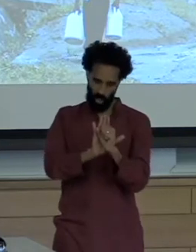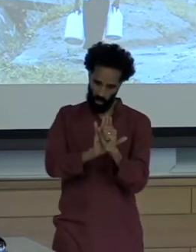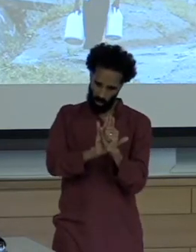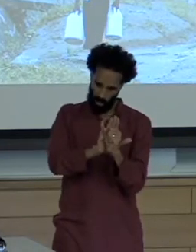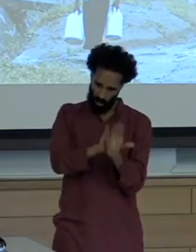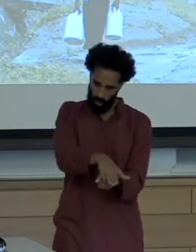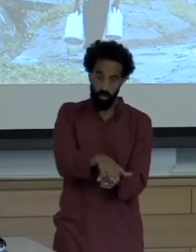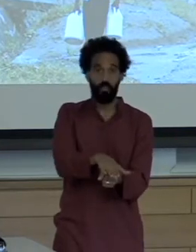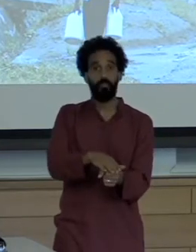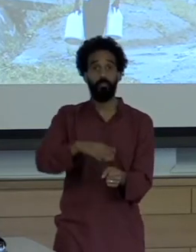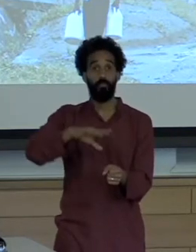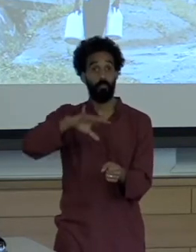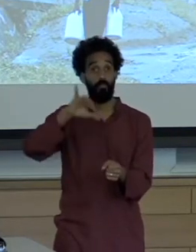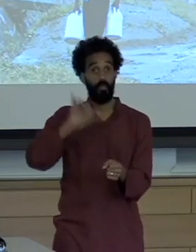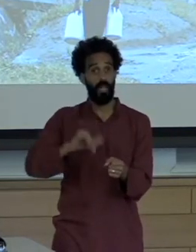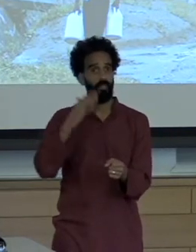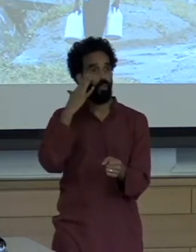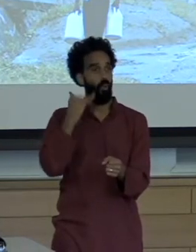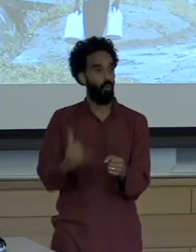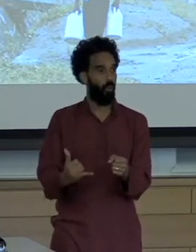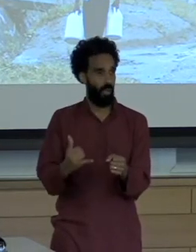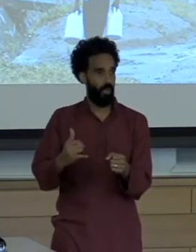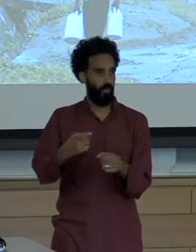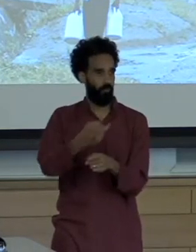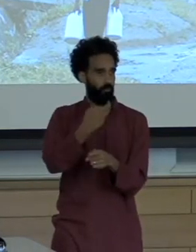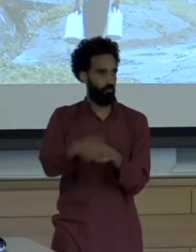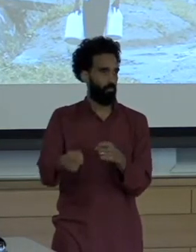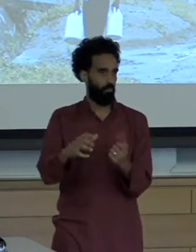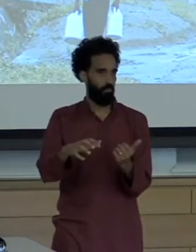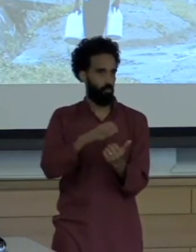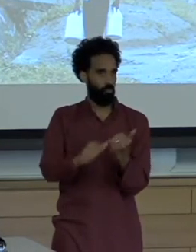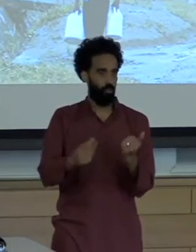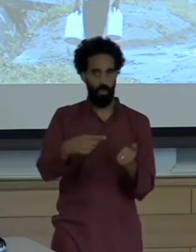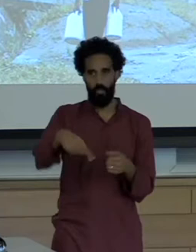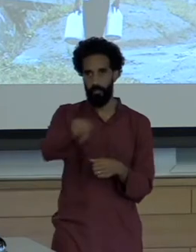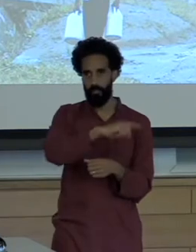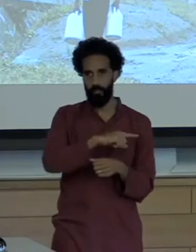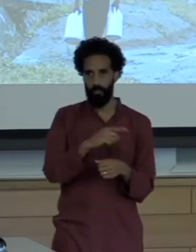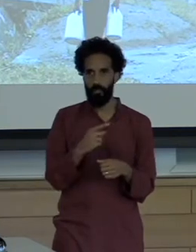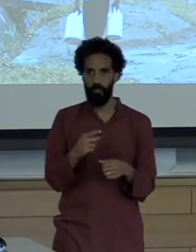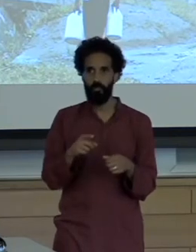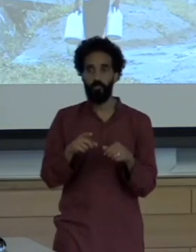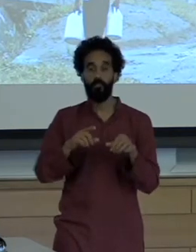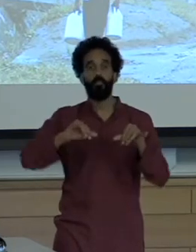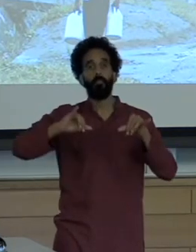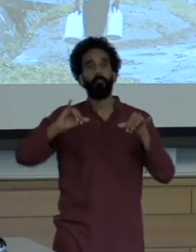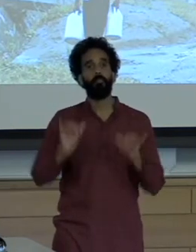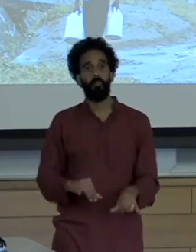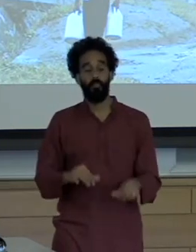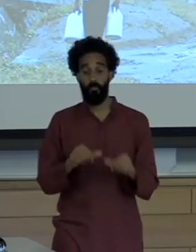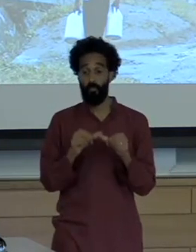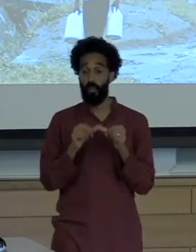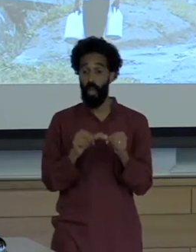the cause of that disaster. Yet the ongoing social conditions that produce daily risk,